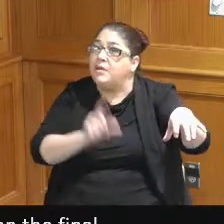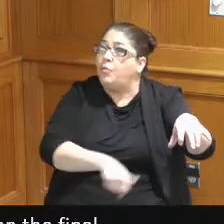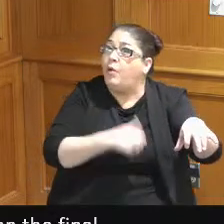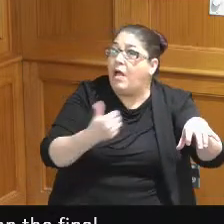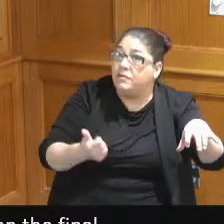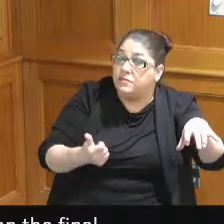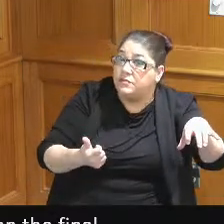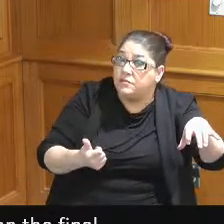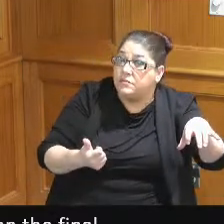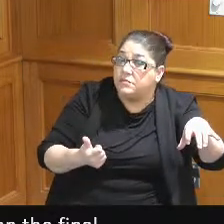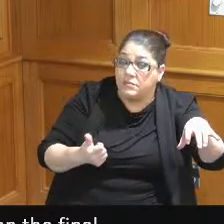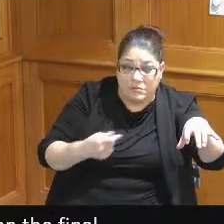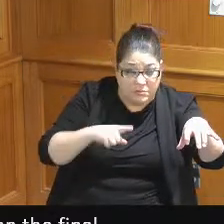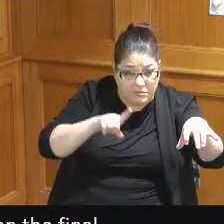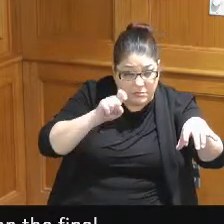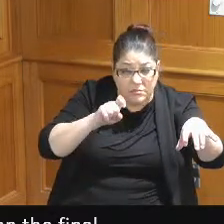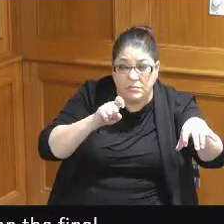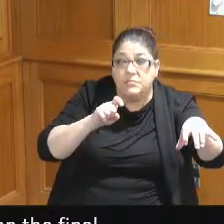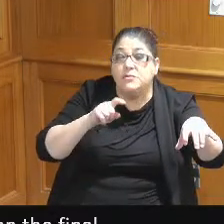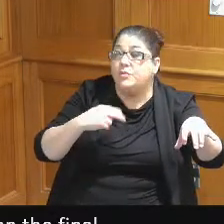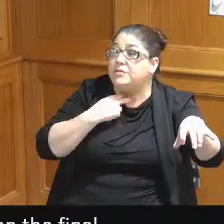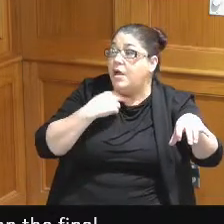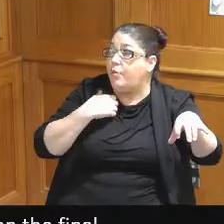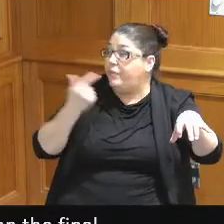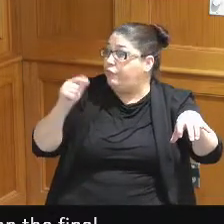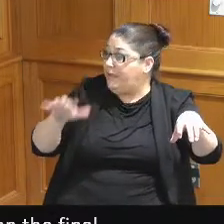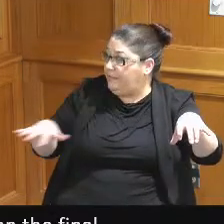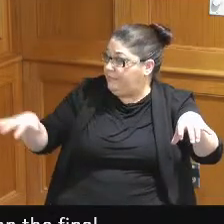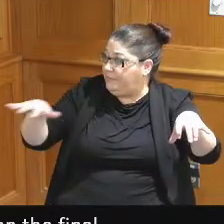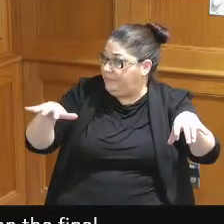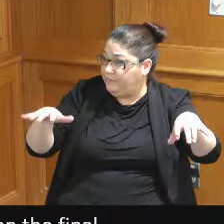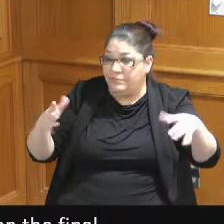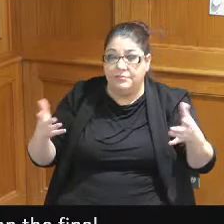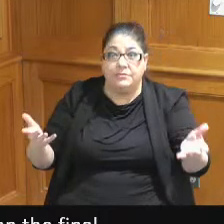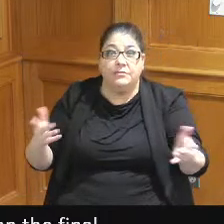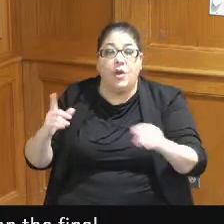and so we're stuck with some green space and from my understanding when they tore it down